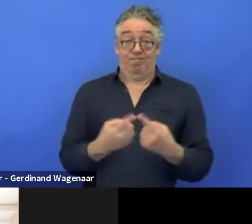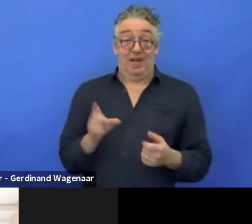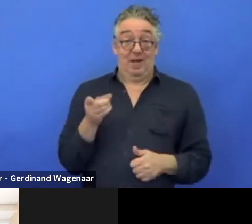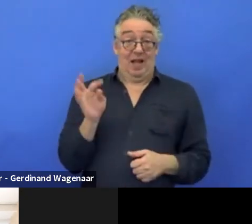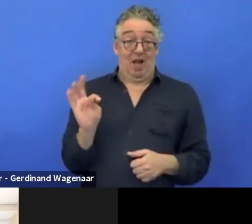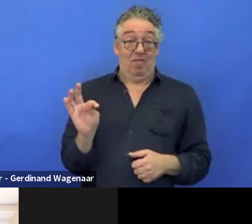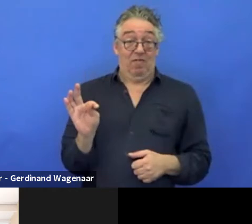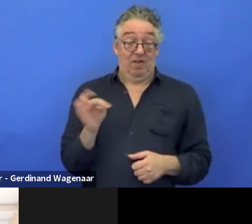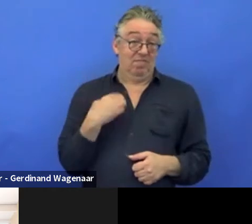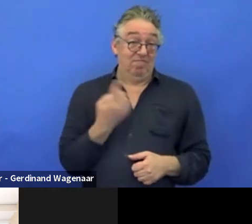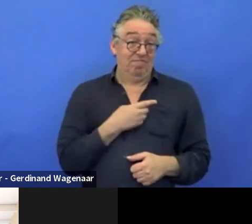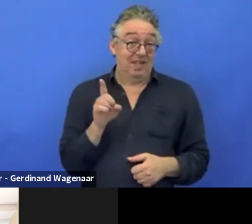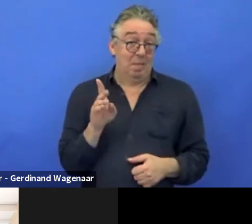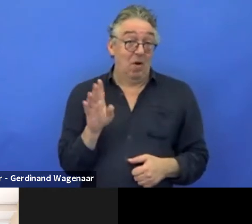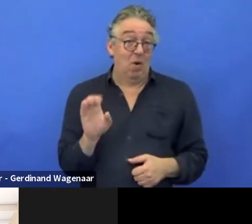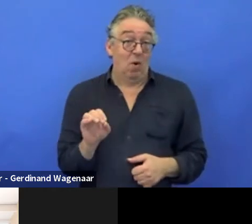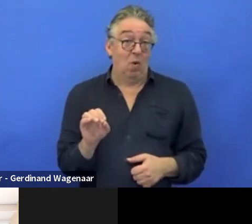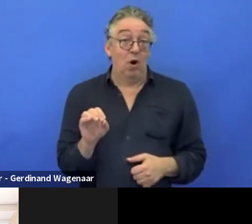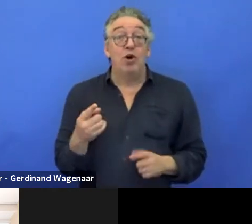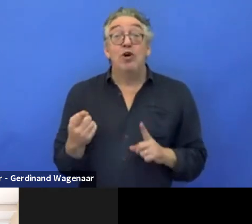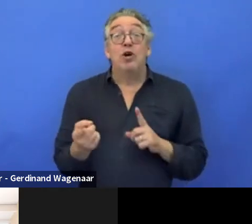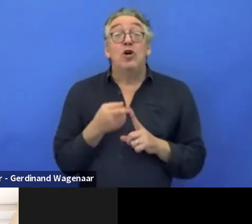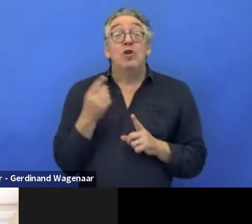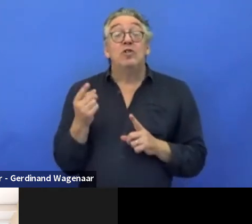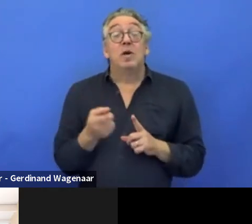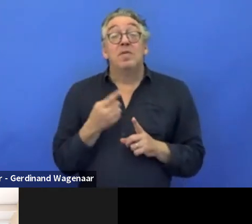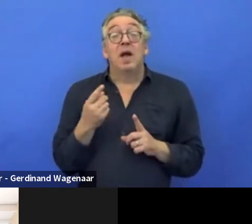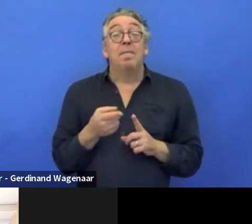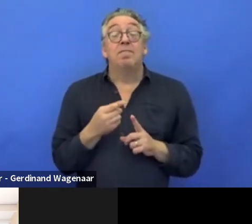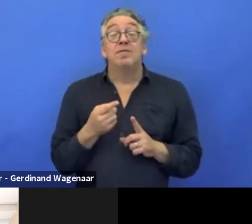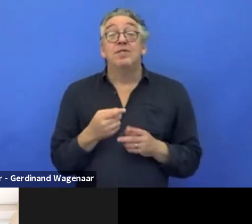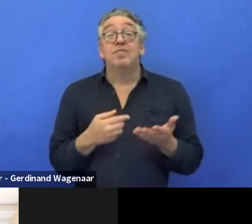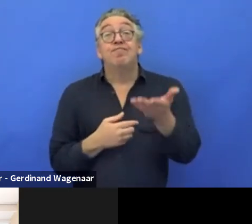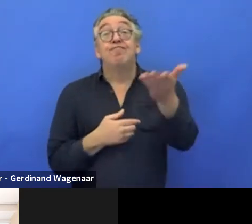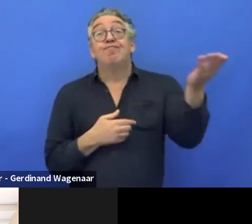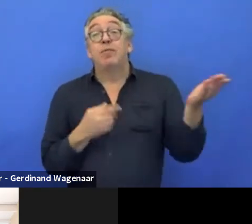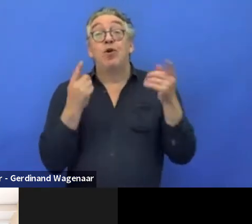sometimes we are contacted by academia or companies